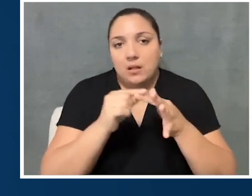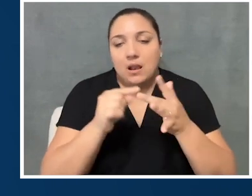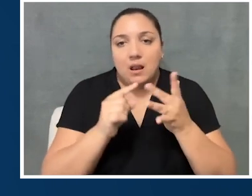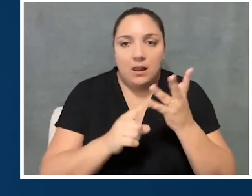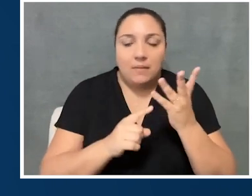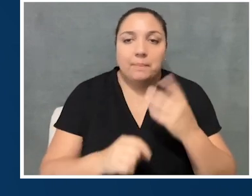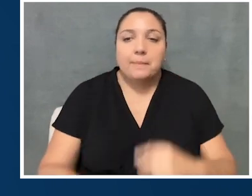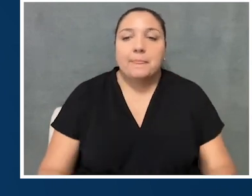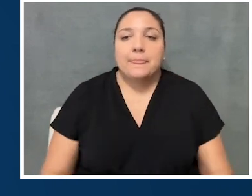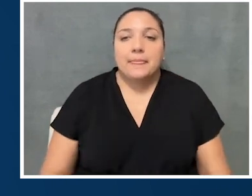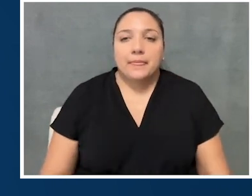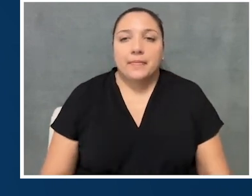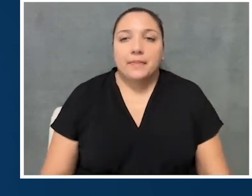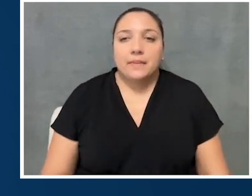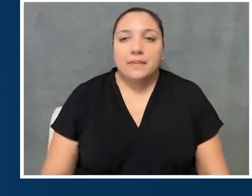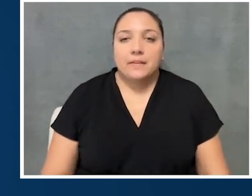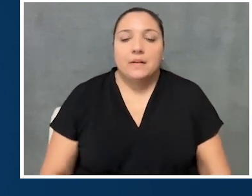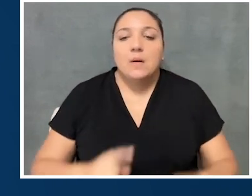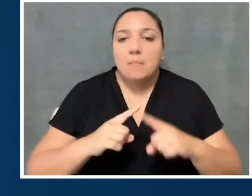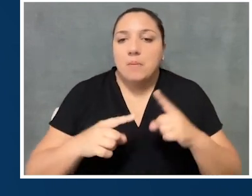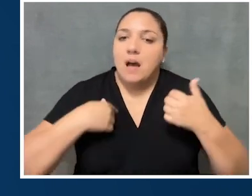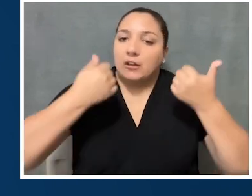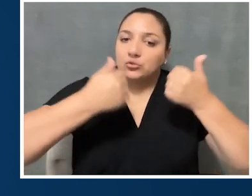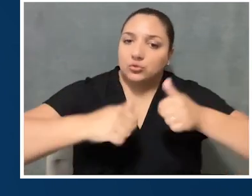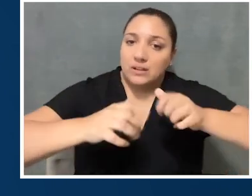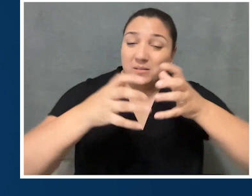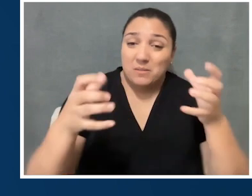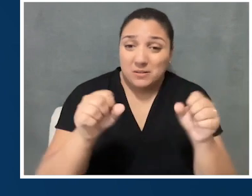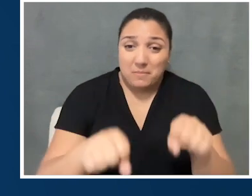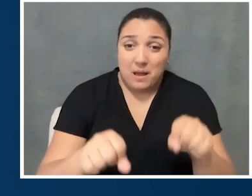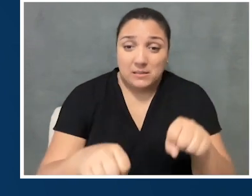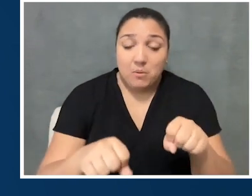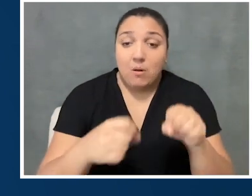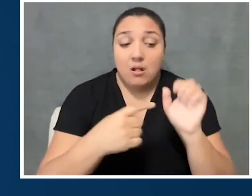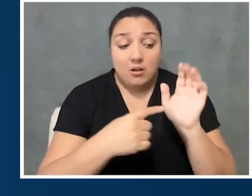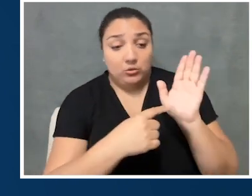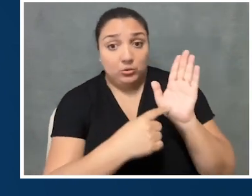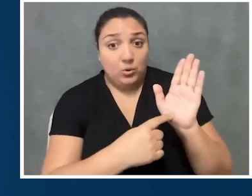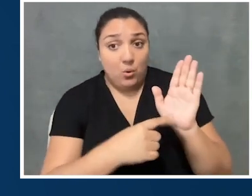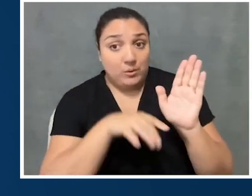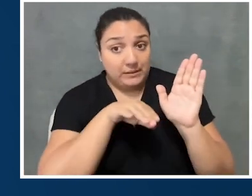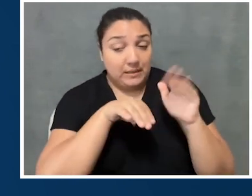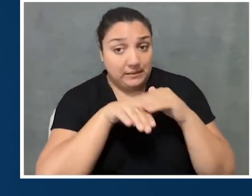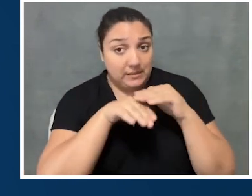But I try as much as I can to present accessibility to people